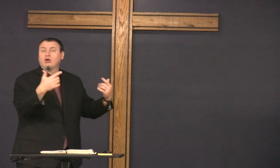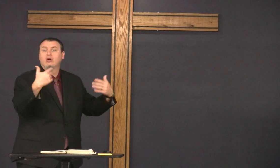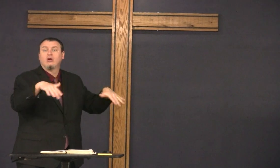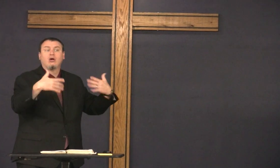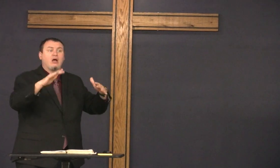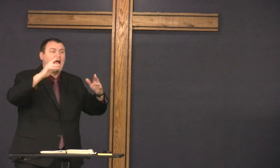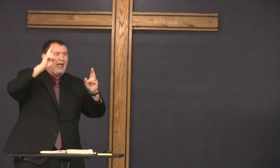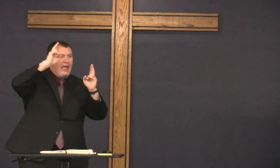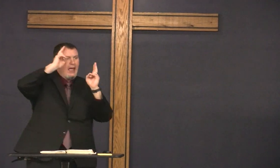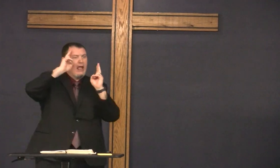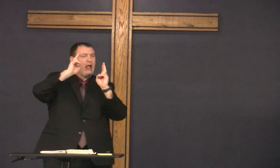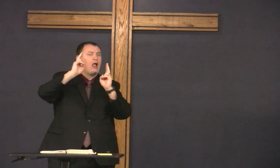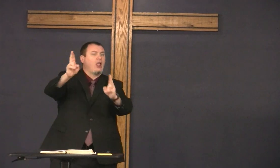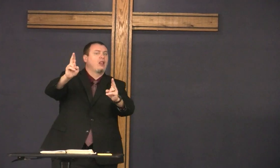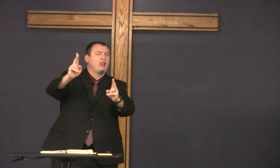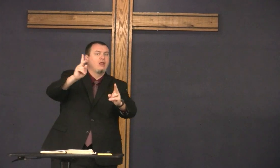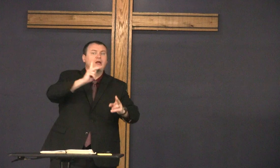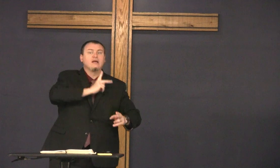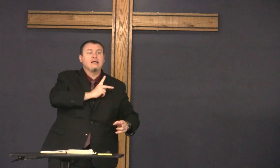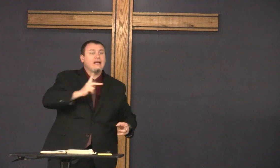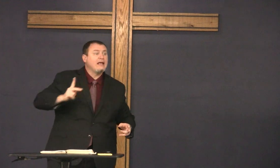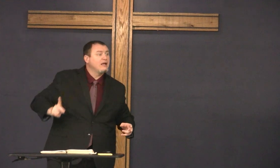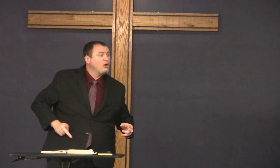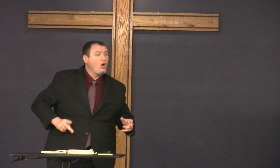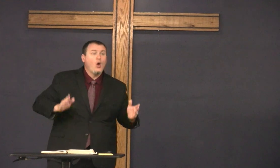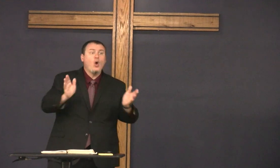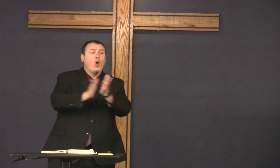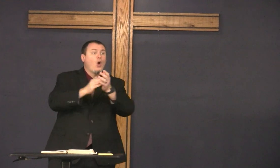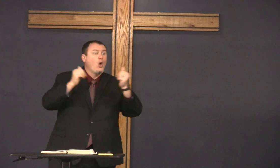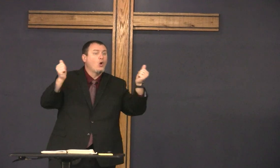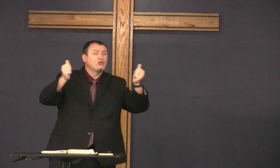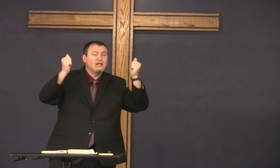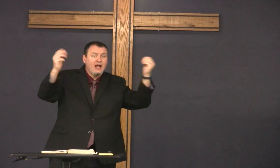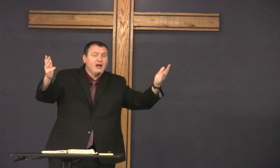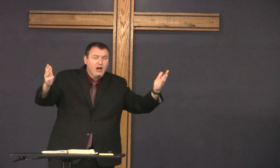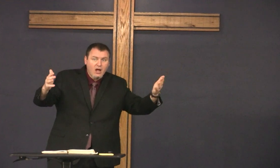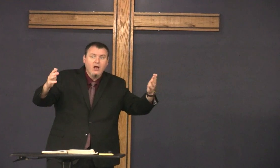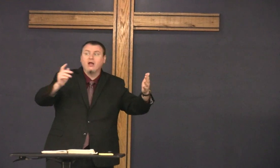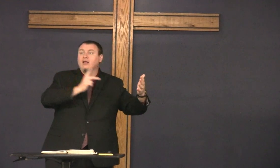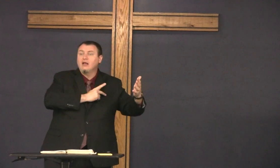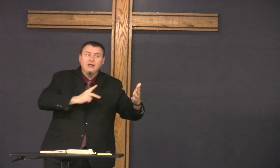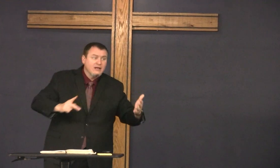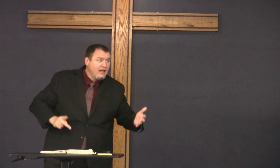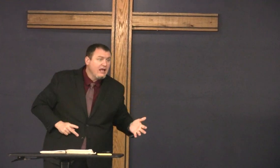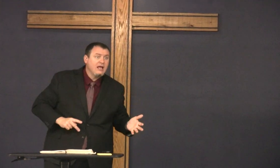and what did the people do they honored him as king and shouted Hosanna